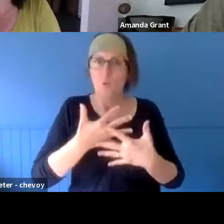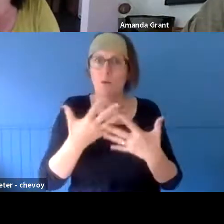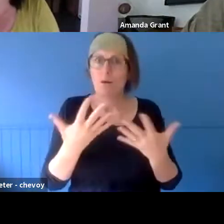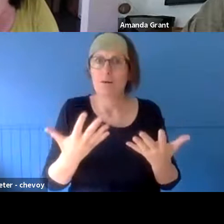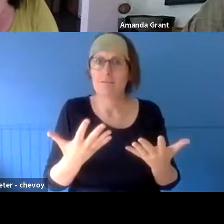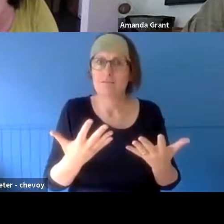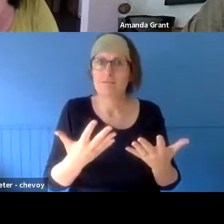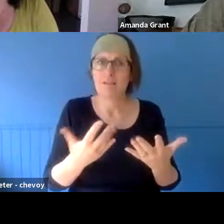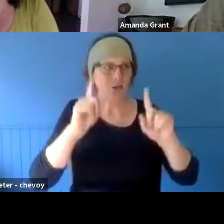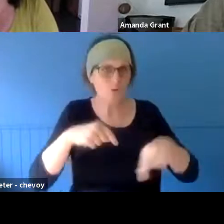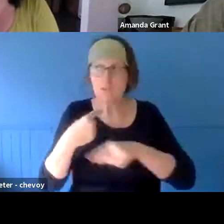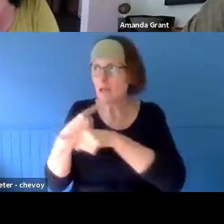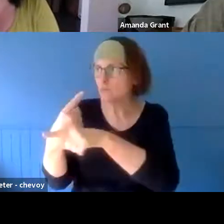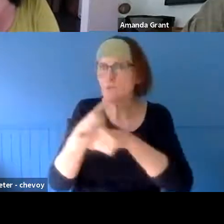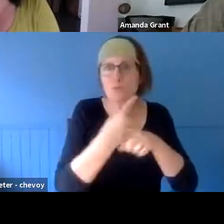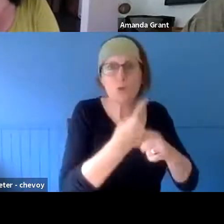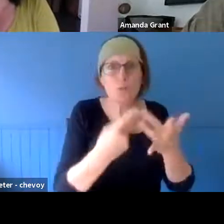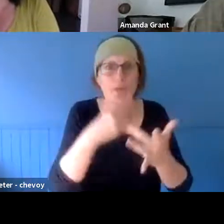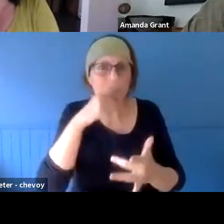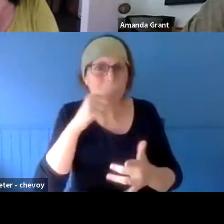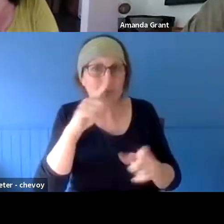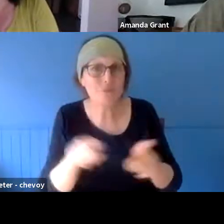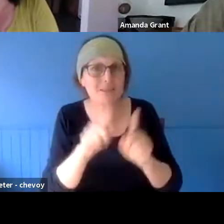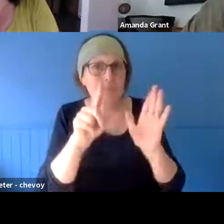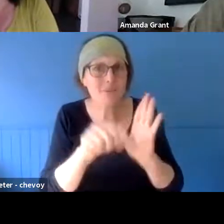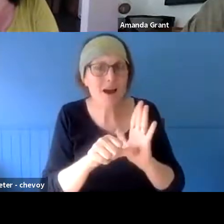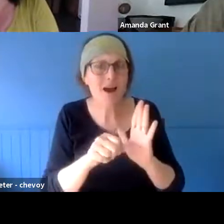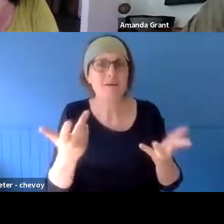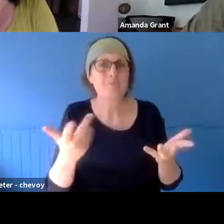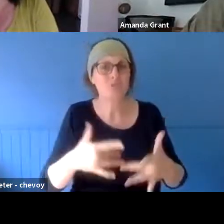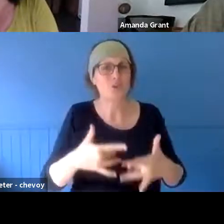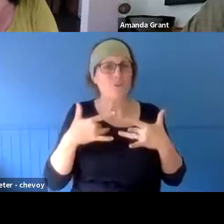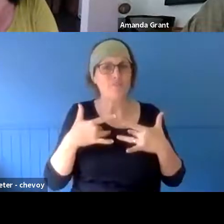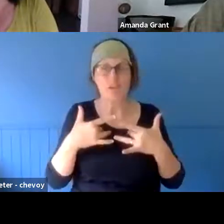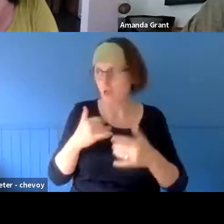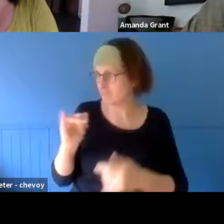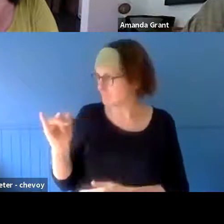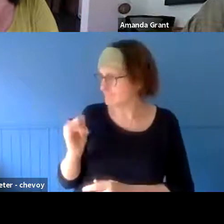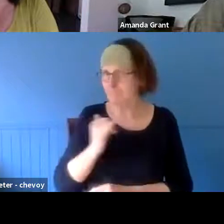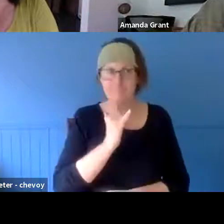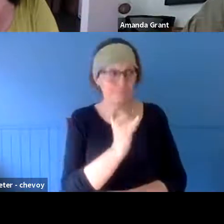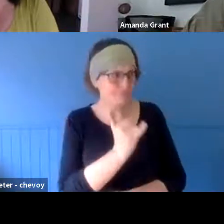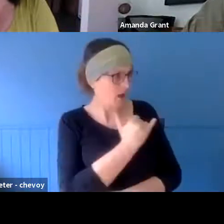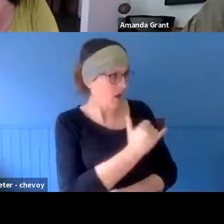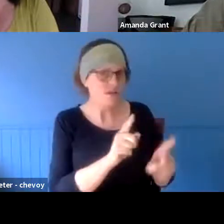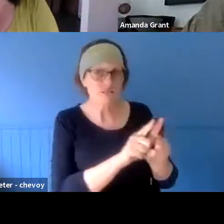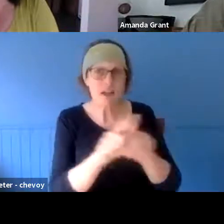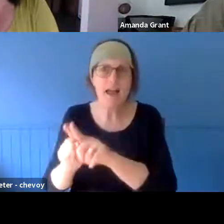there can be a sense of shared experience with other people. And then ultimately, there can be an outcome that gives you a tiny sense